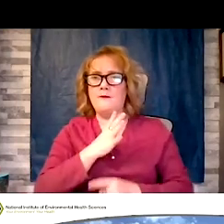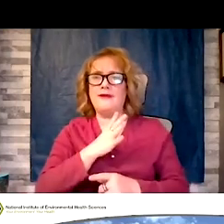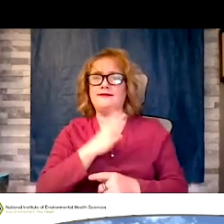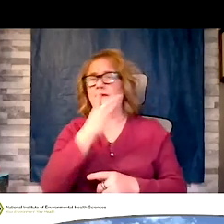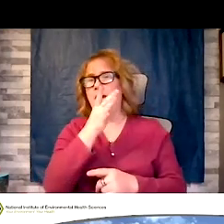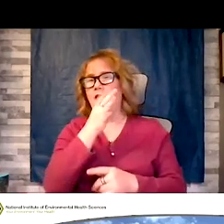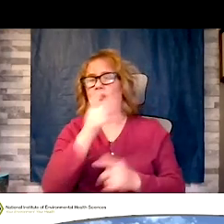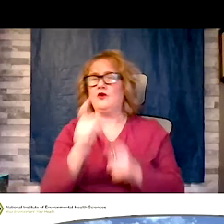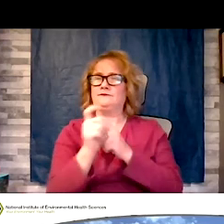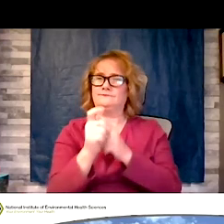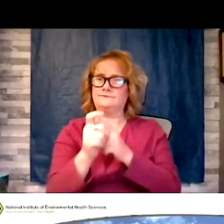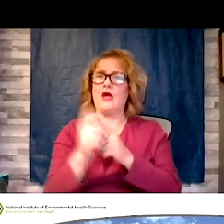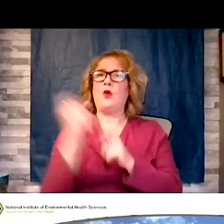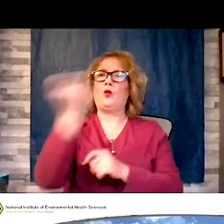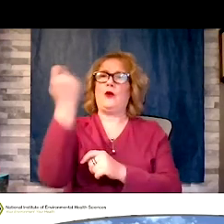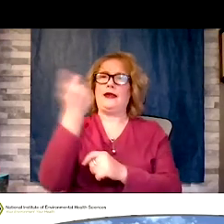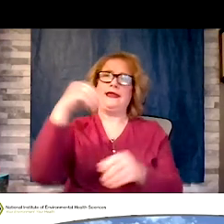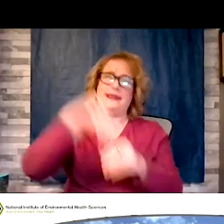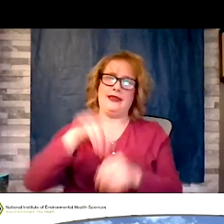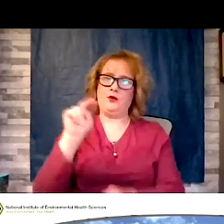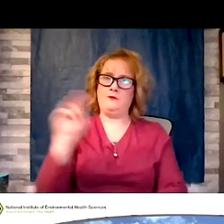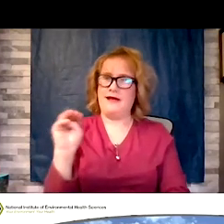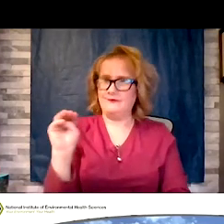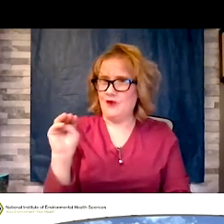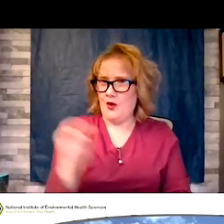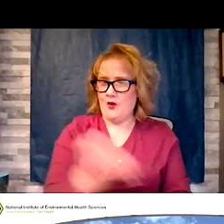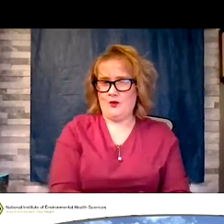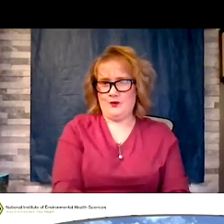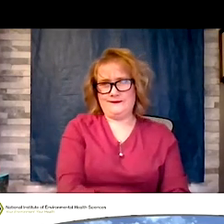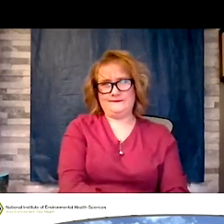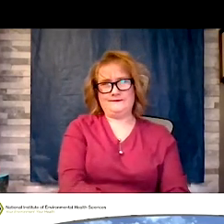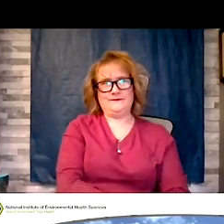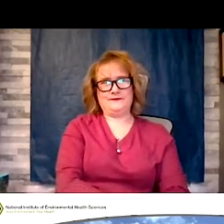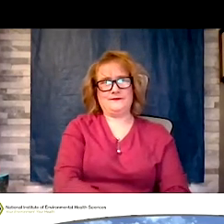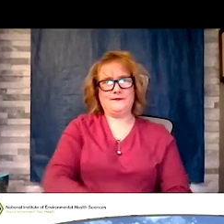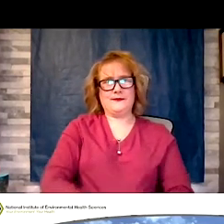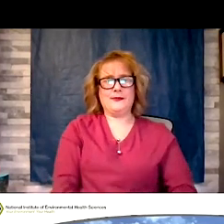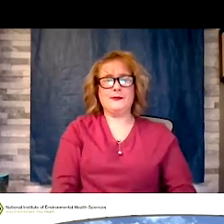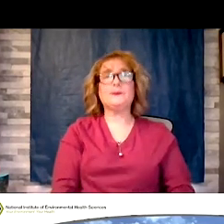in Albuquerque New Mexico. So as Joan has said, the question